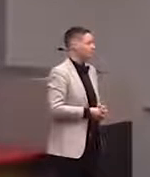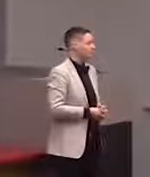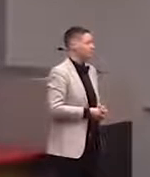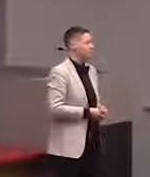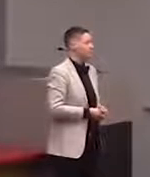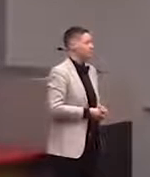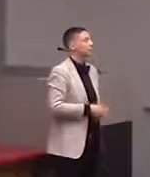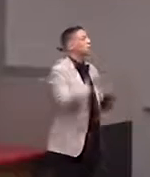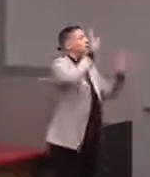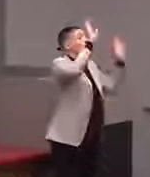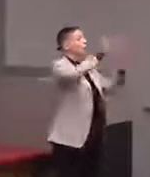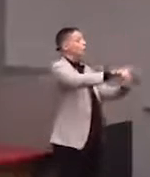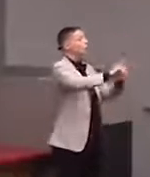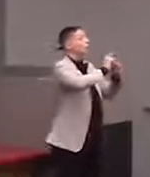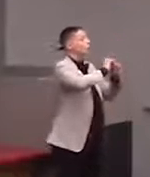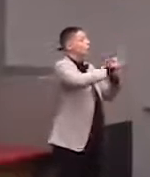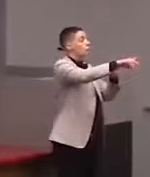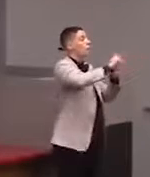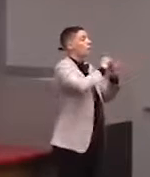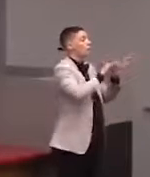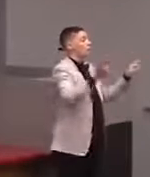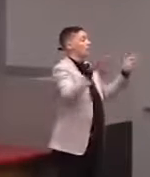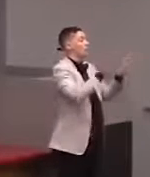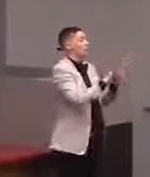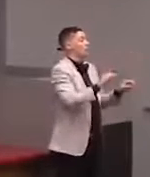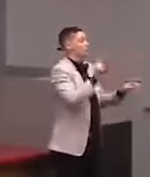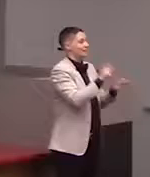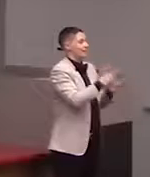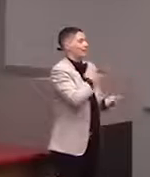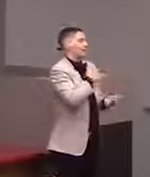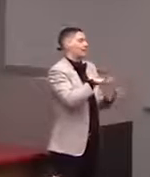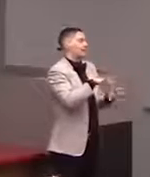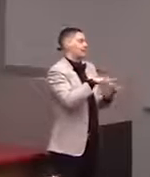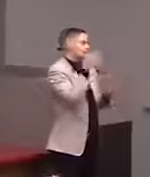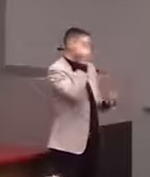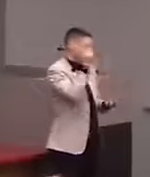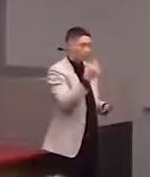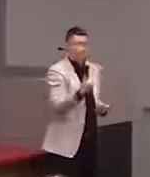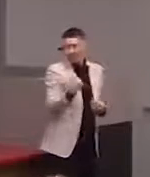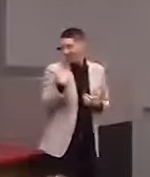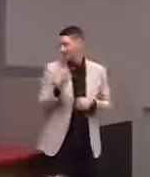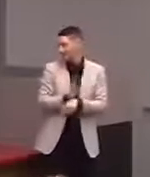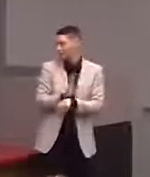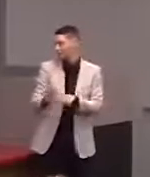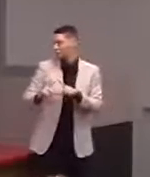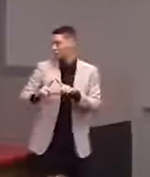Oh, one more important detail, contact info. I have business cards if you want one,